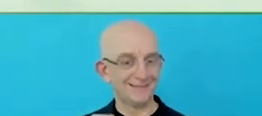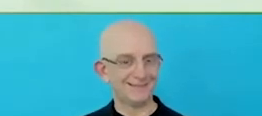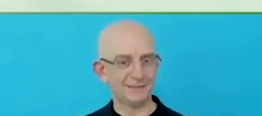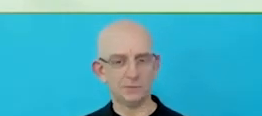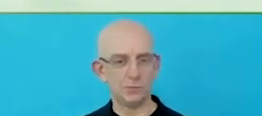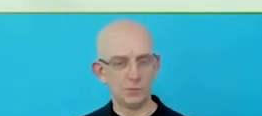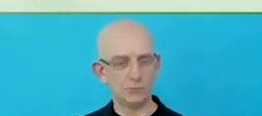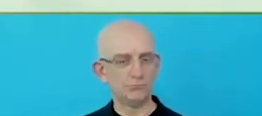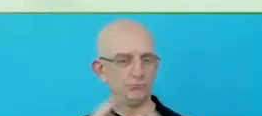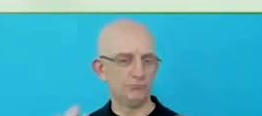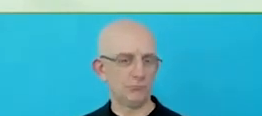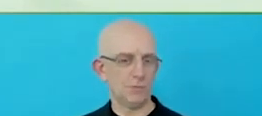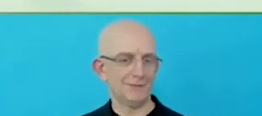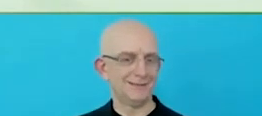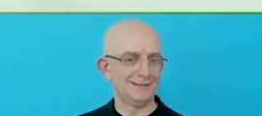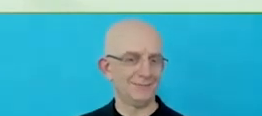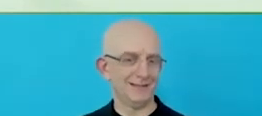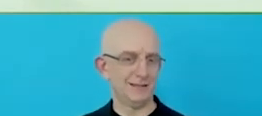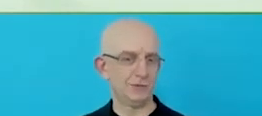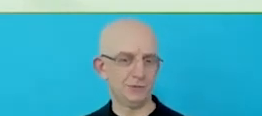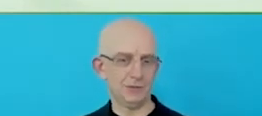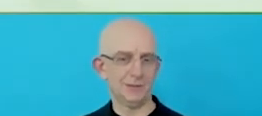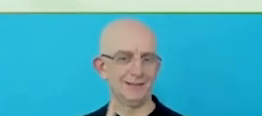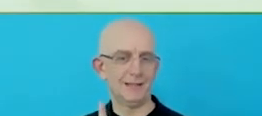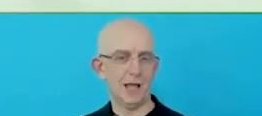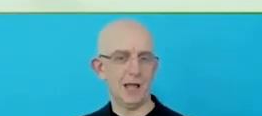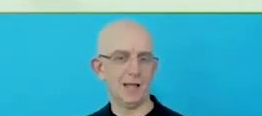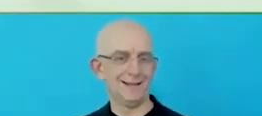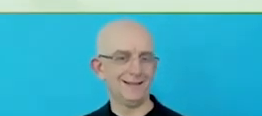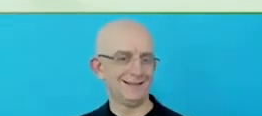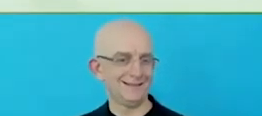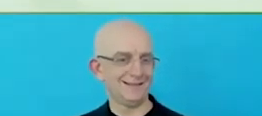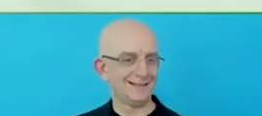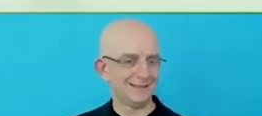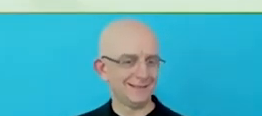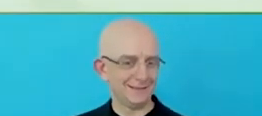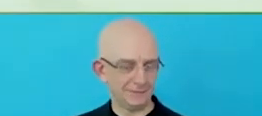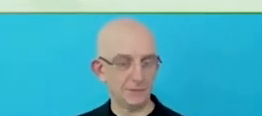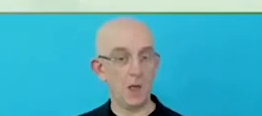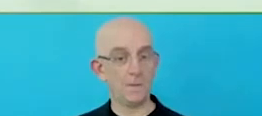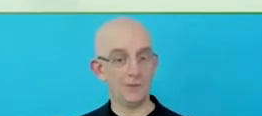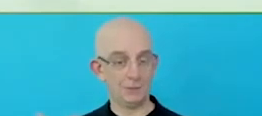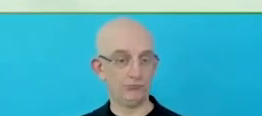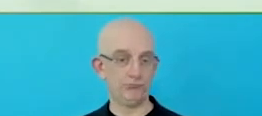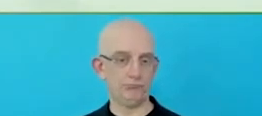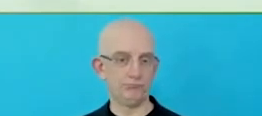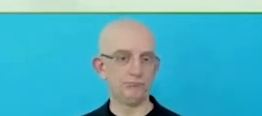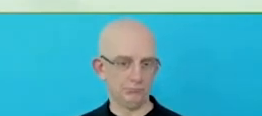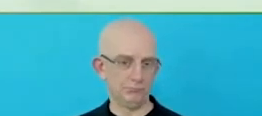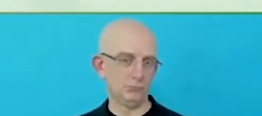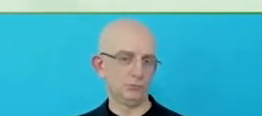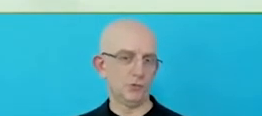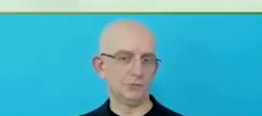how we have been able to push messages across the system here. At McDonald's, through that lens.